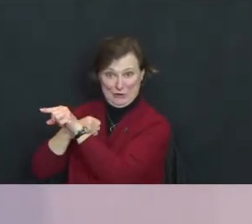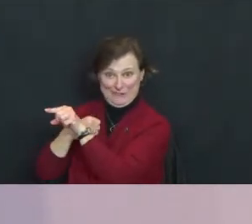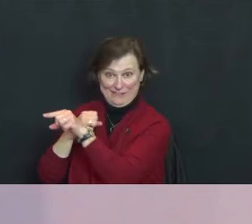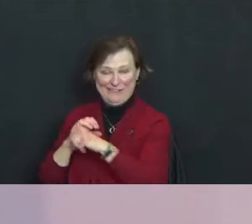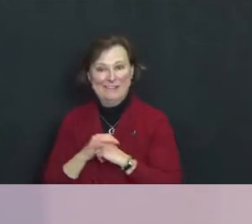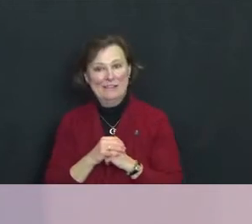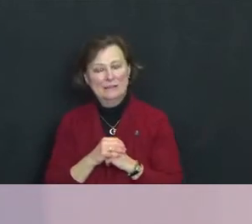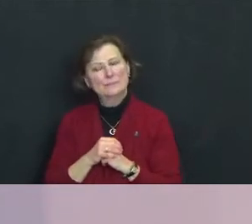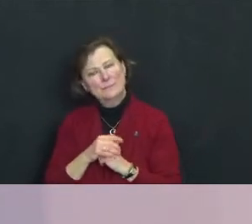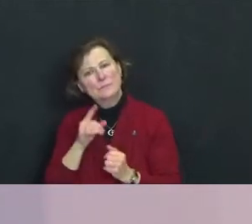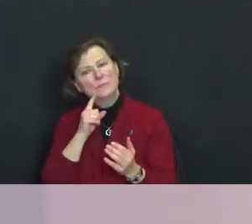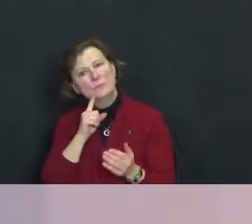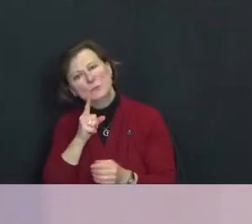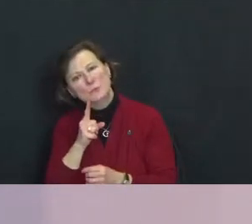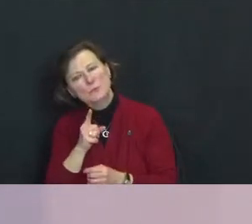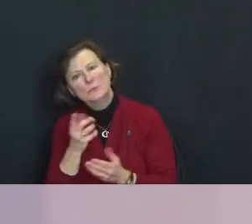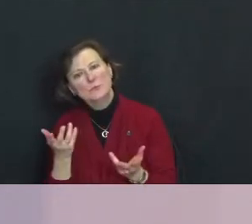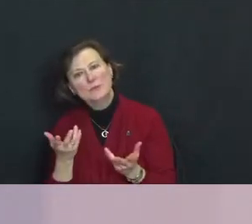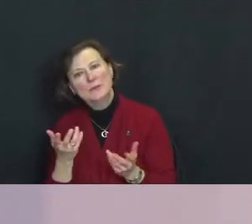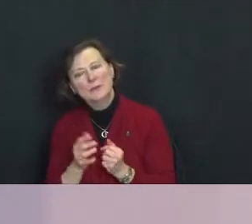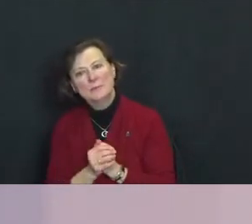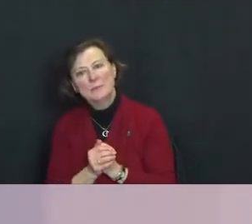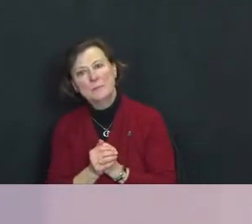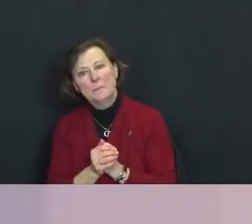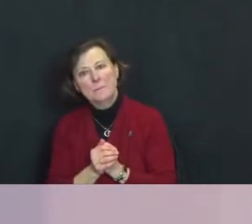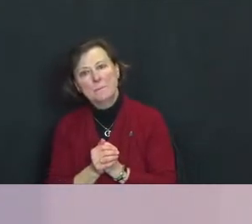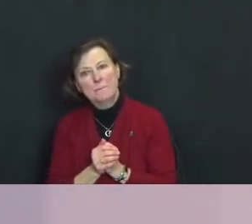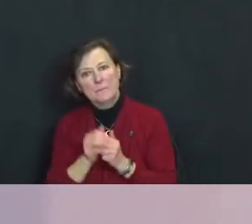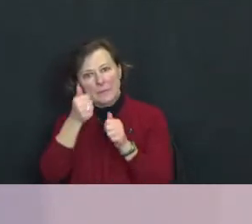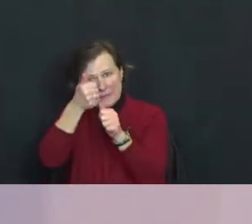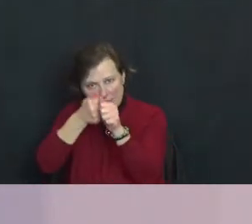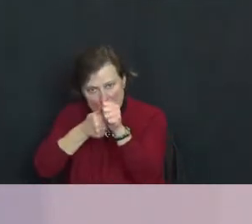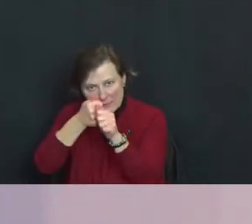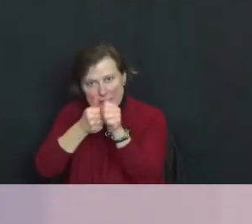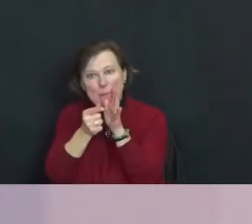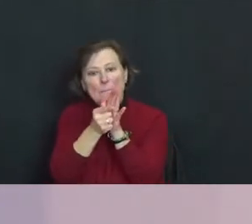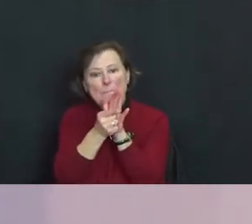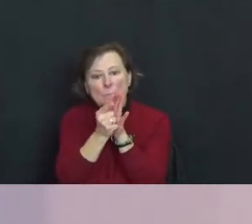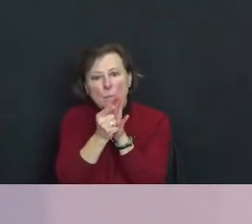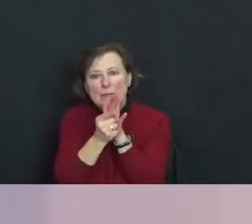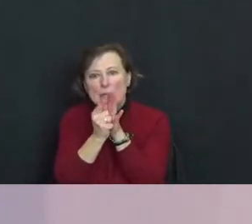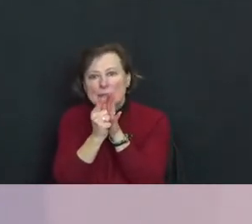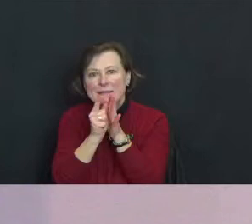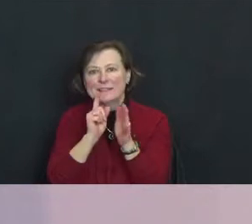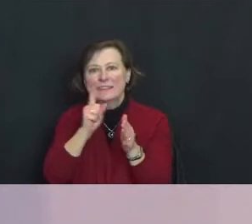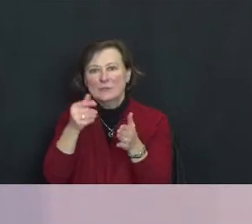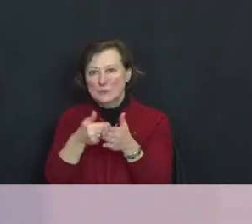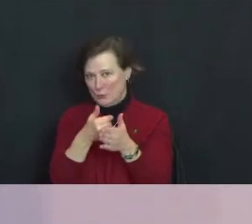In truth each moment is new.